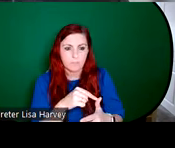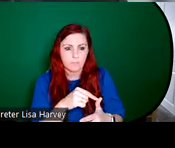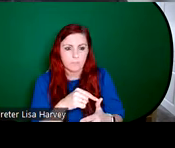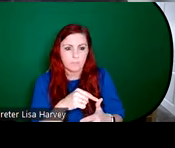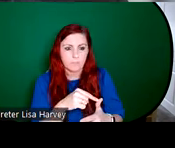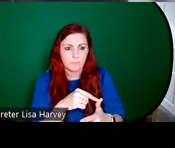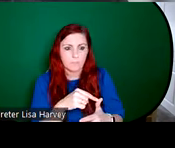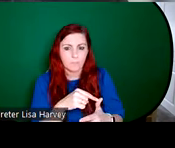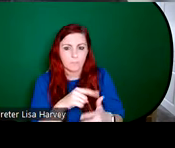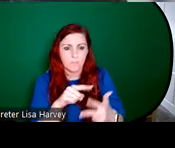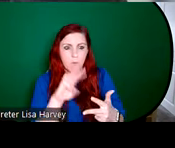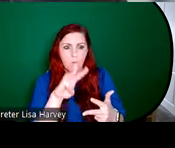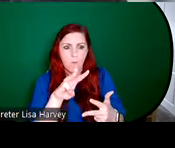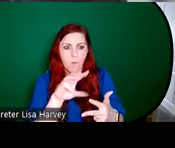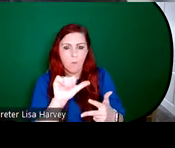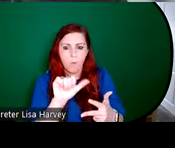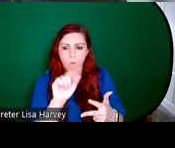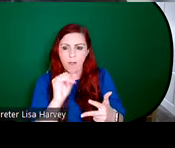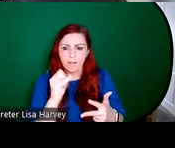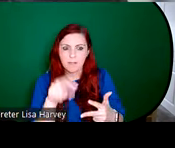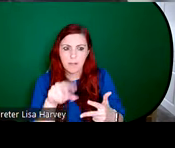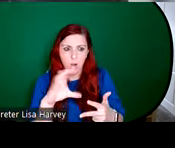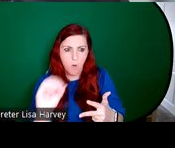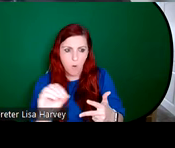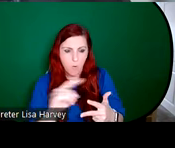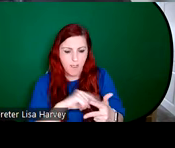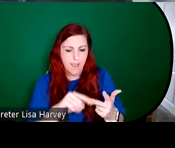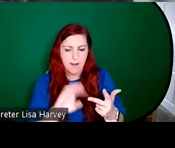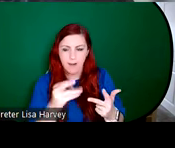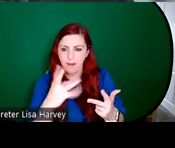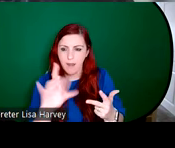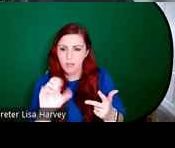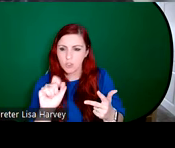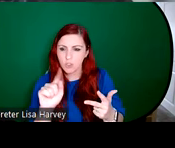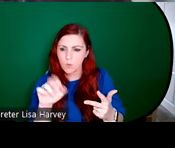and Co., a cork based studio and then Clarke studios. And Watson was James